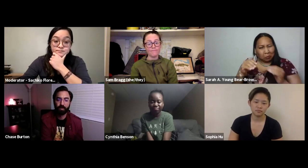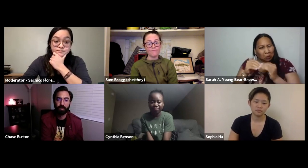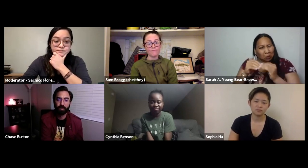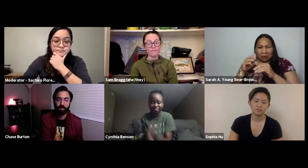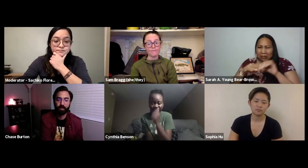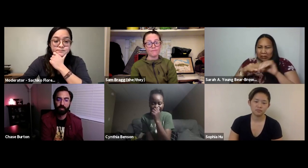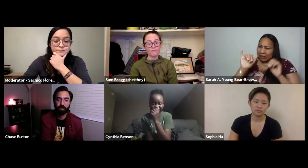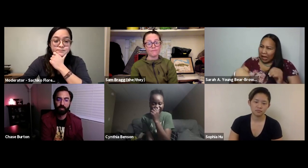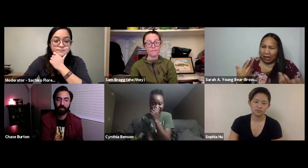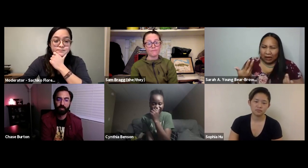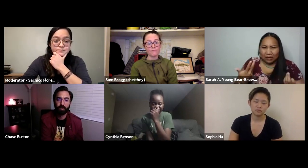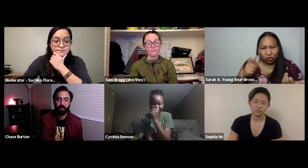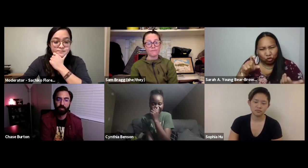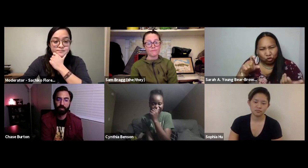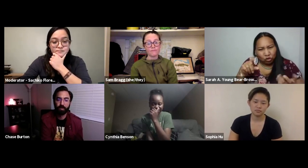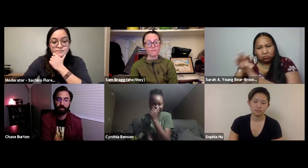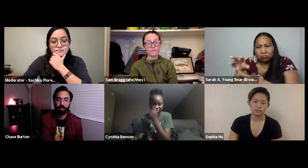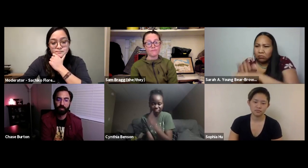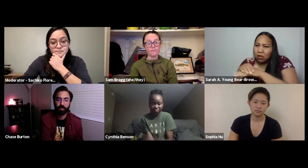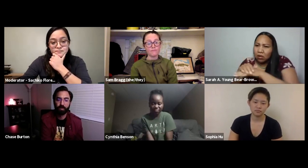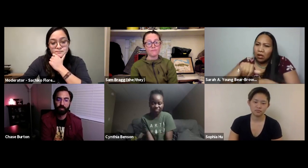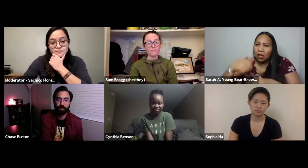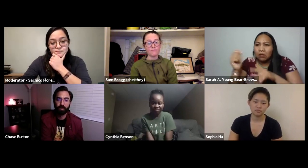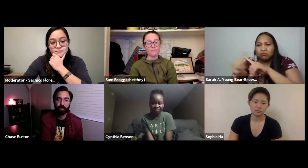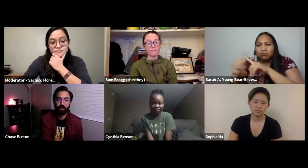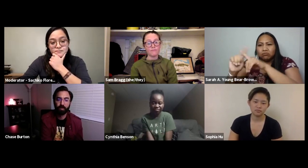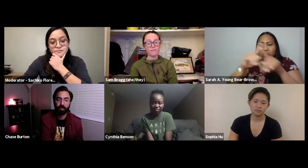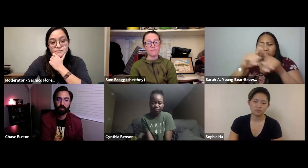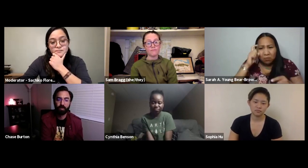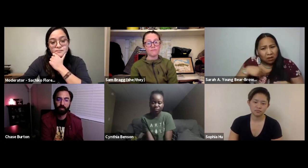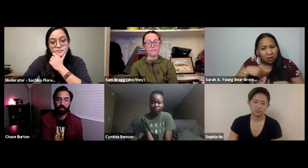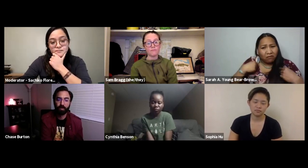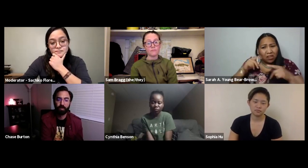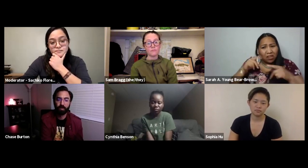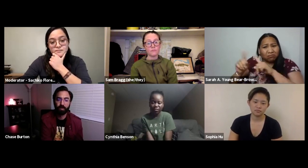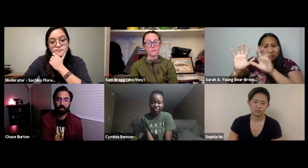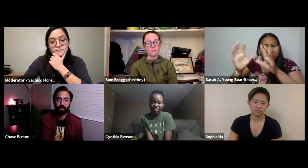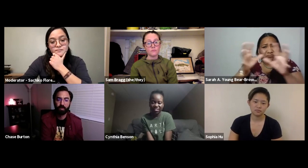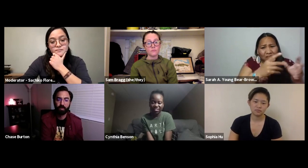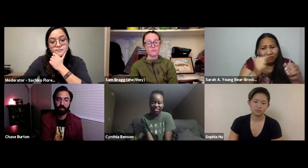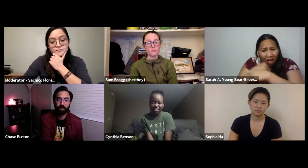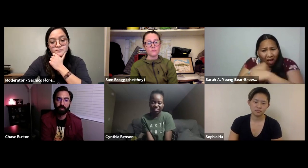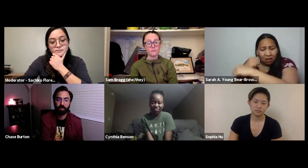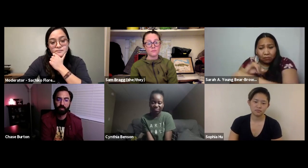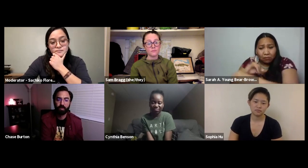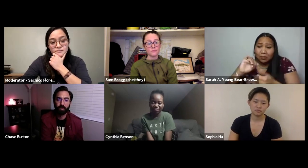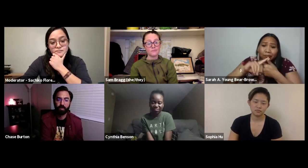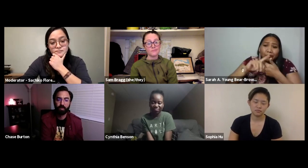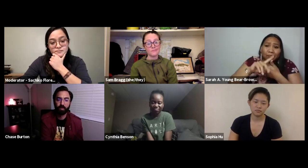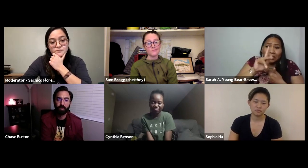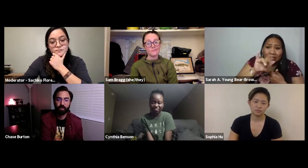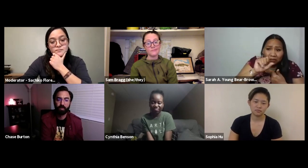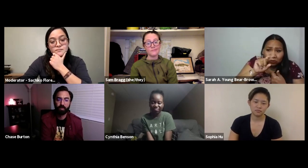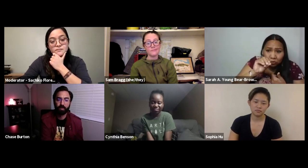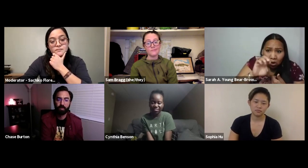was interviewed, so again it's more than that we should be able to engage other types of